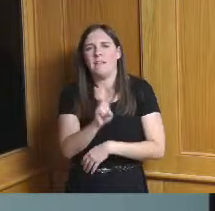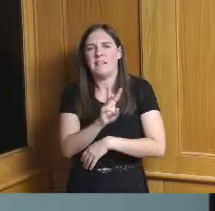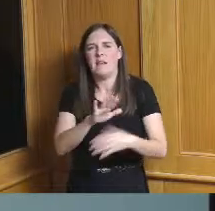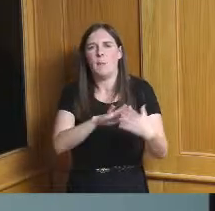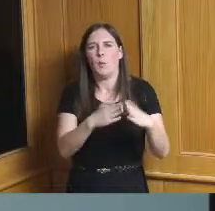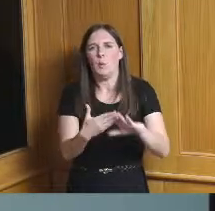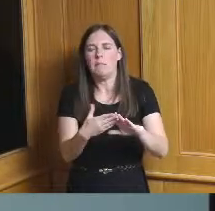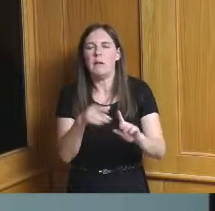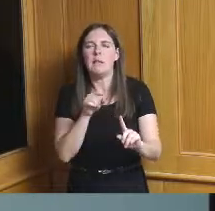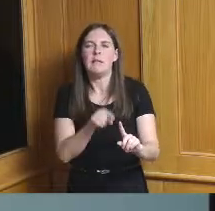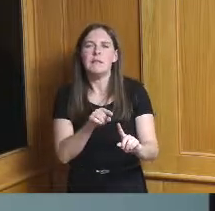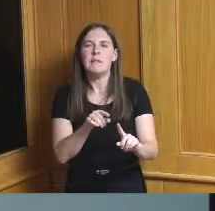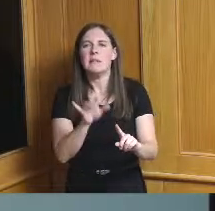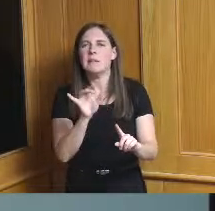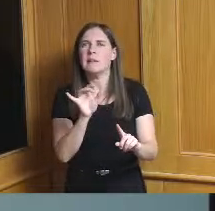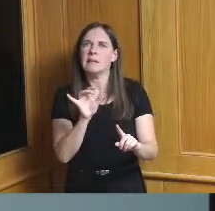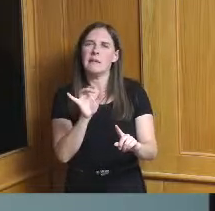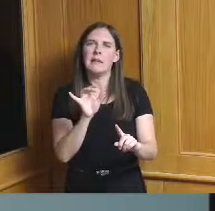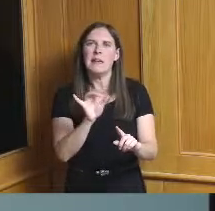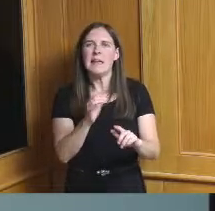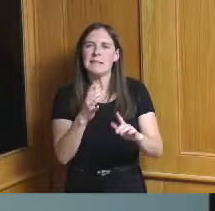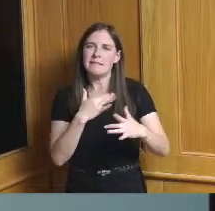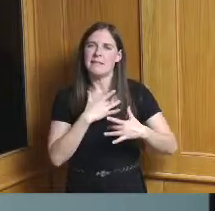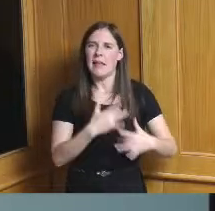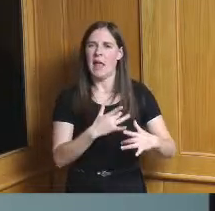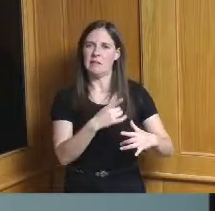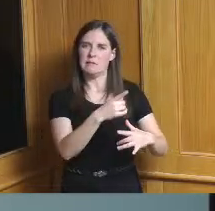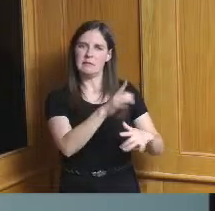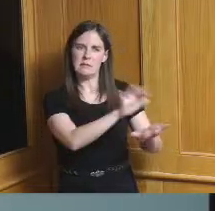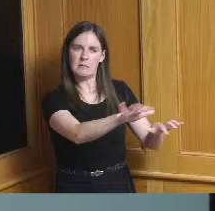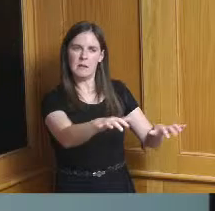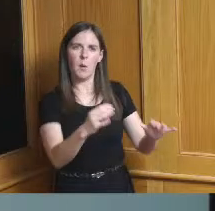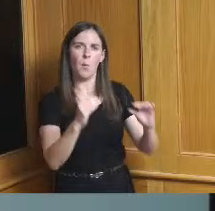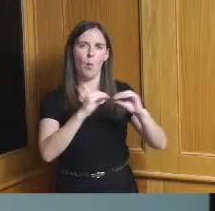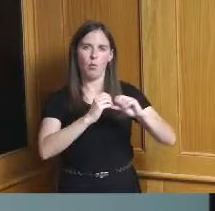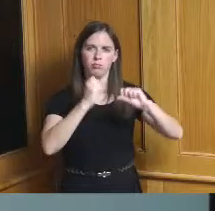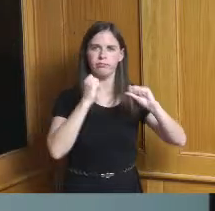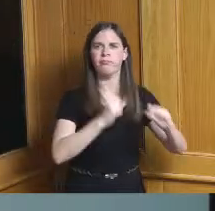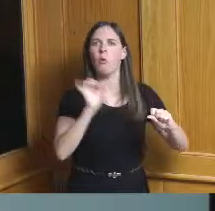or more stronger growth than we are are attracting a larger immigrant population than we are